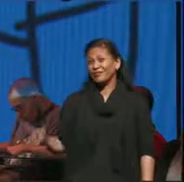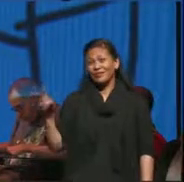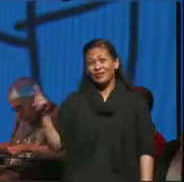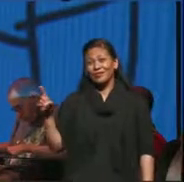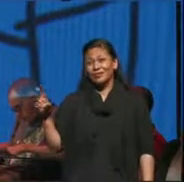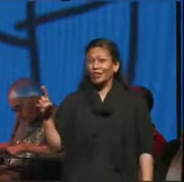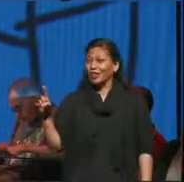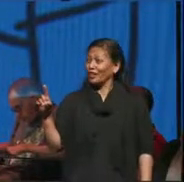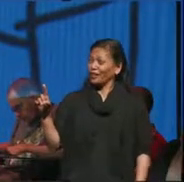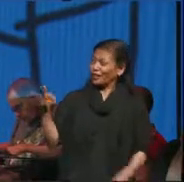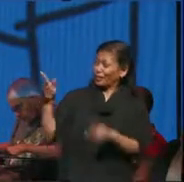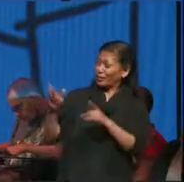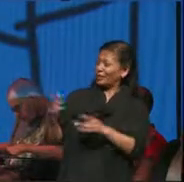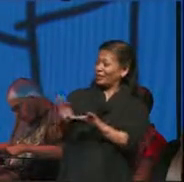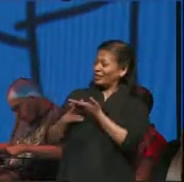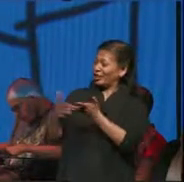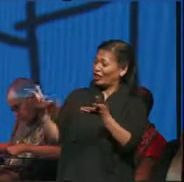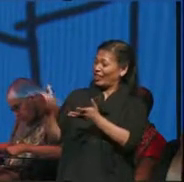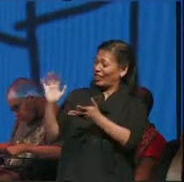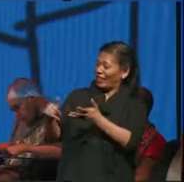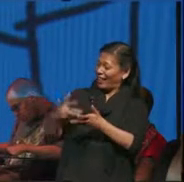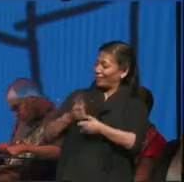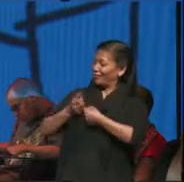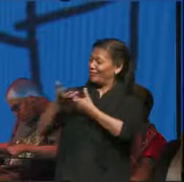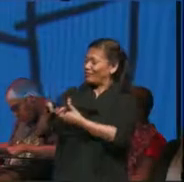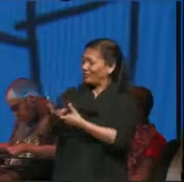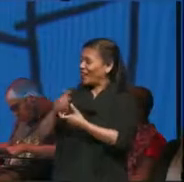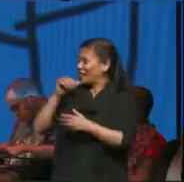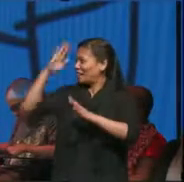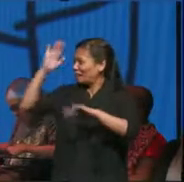talked to openly about all this you know you put off him a pretty tough exterior